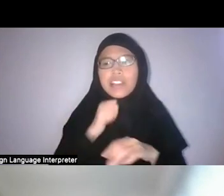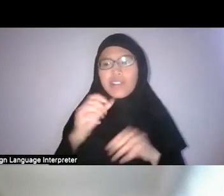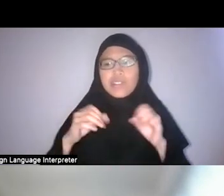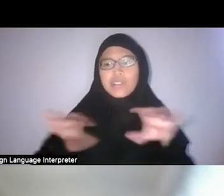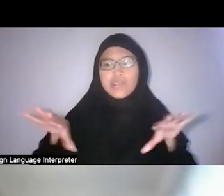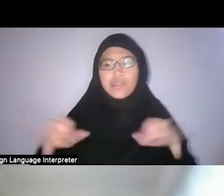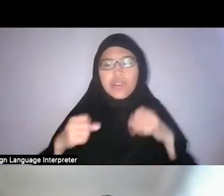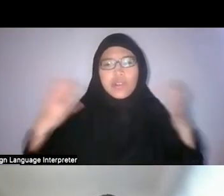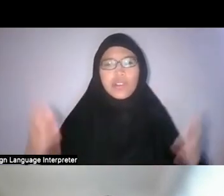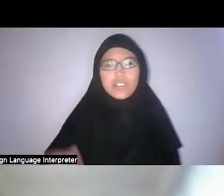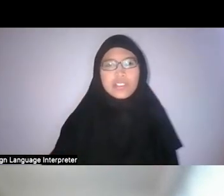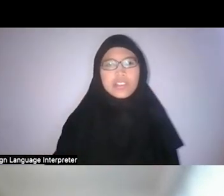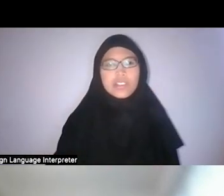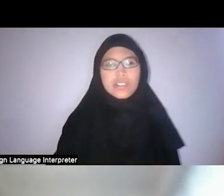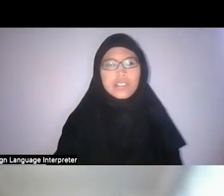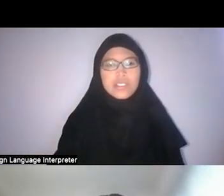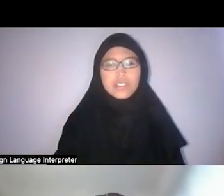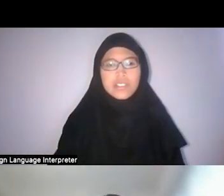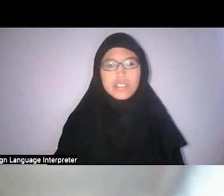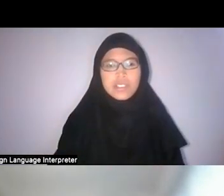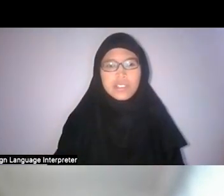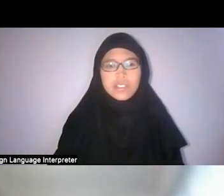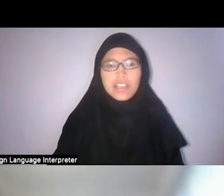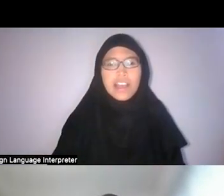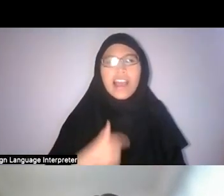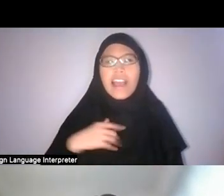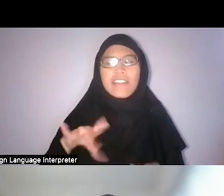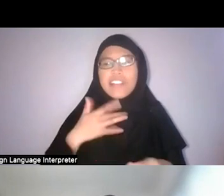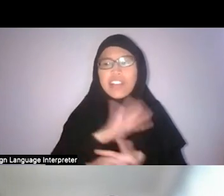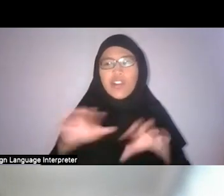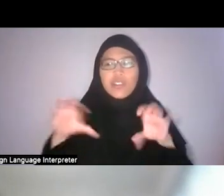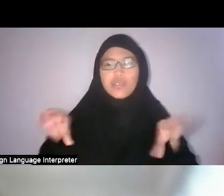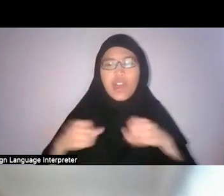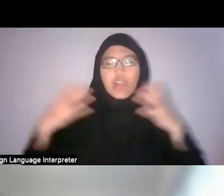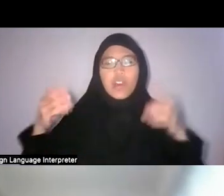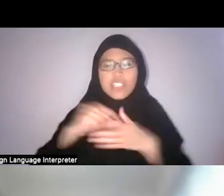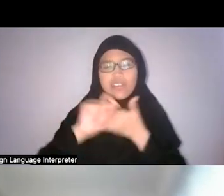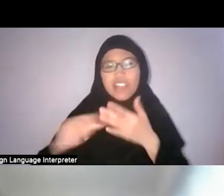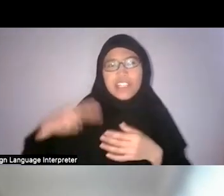I don’t feel like I do much in terms of writing of history like curators, you know.